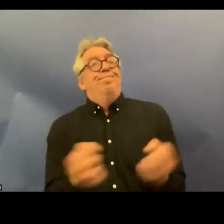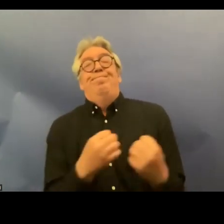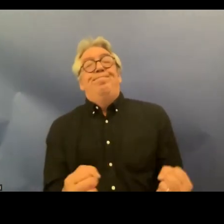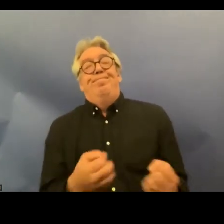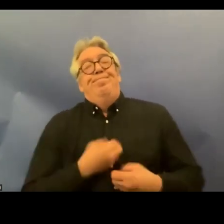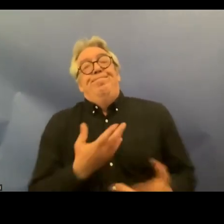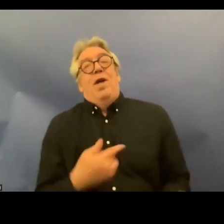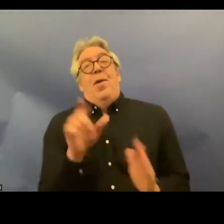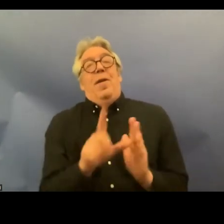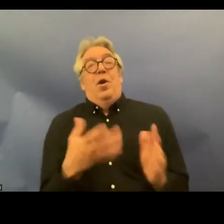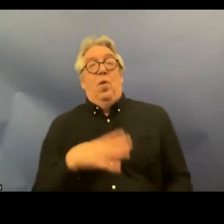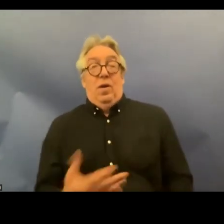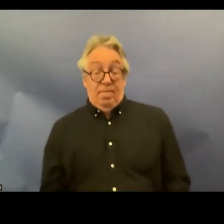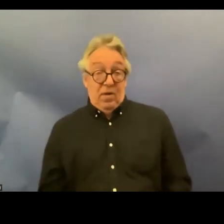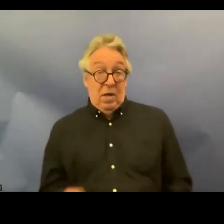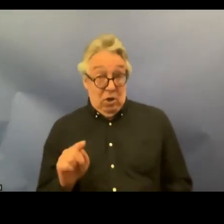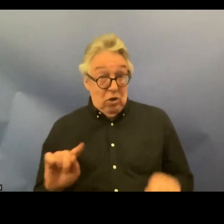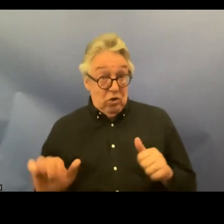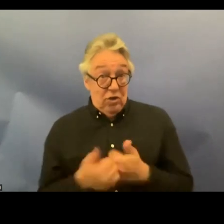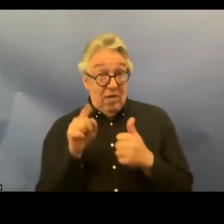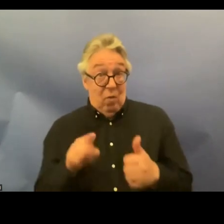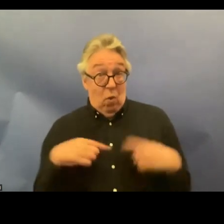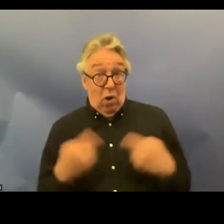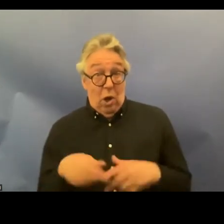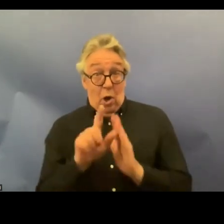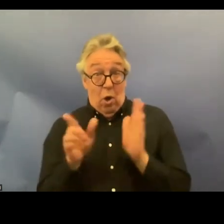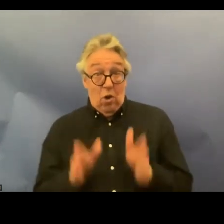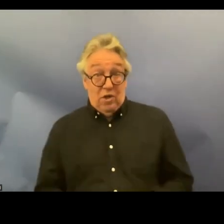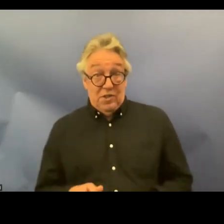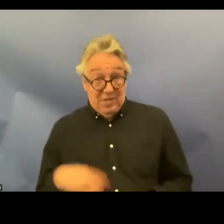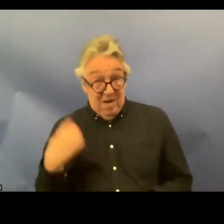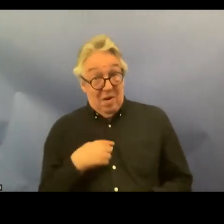all for the lawyers because we lawyers have been steeped in the in the Roman